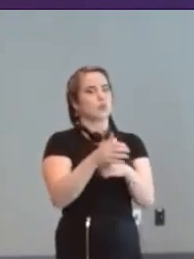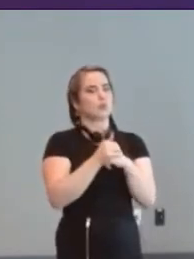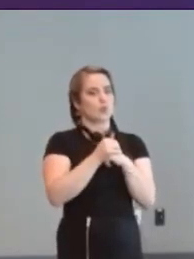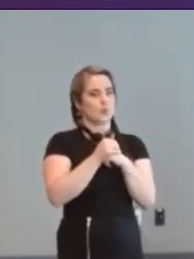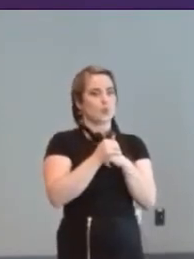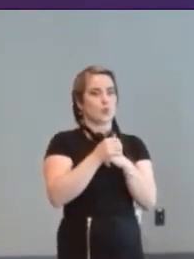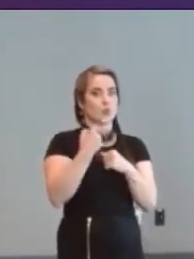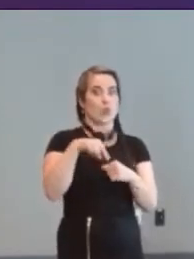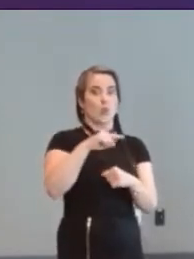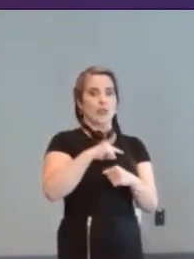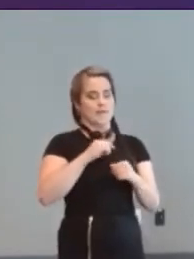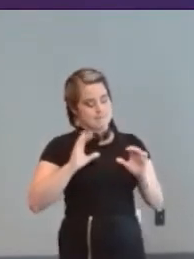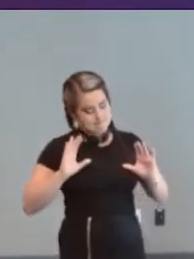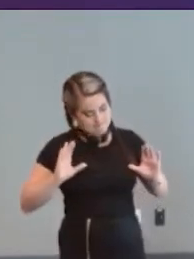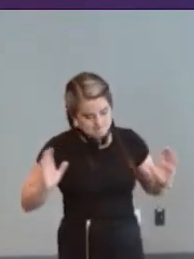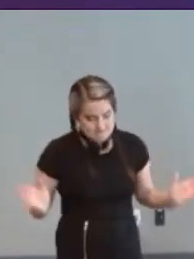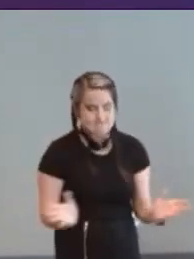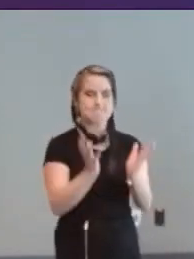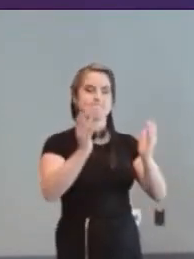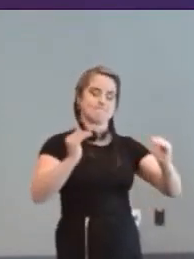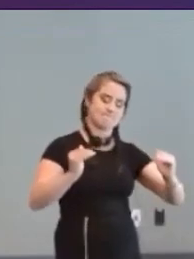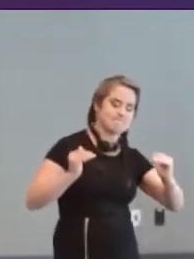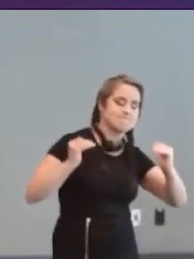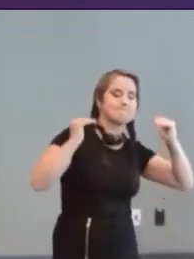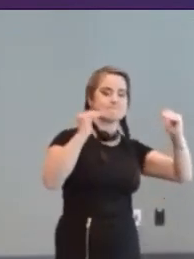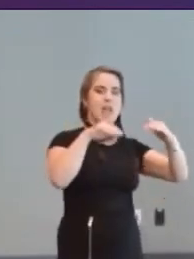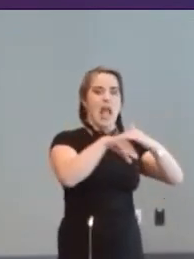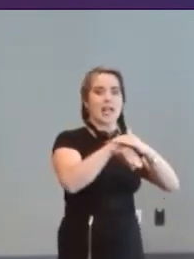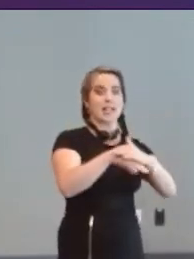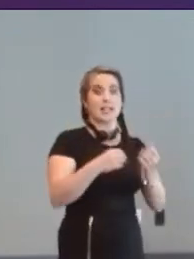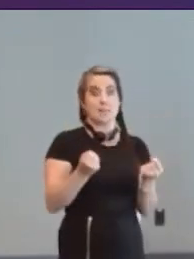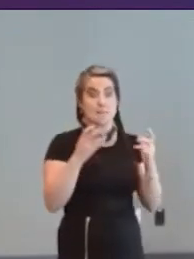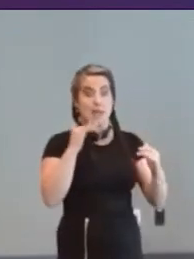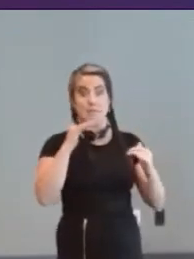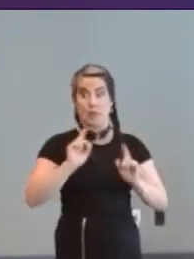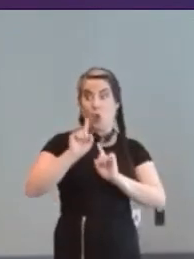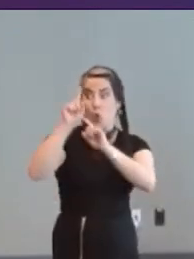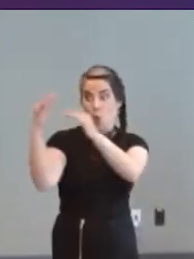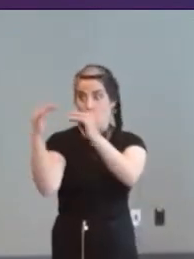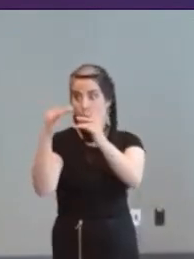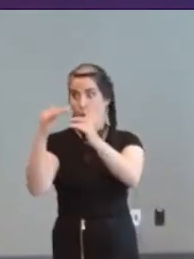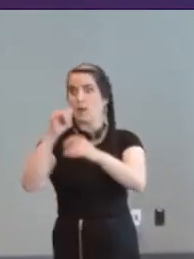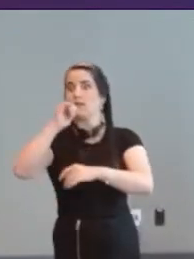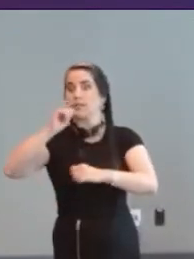pushed so hard in accessibility because there's been so many people surviving it and and uh just